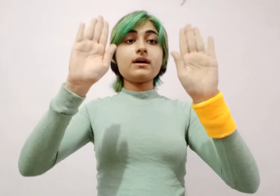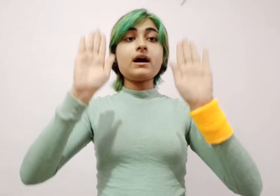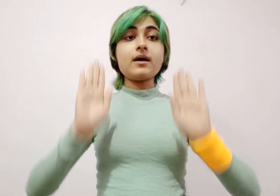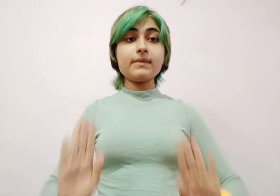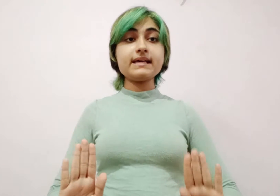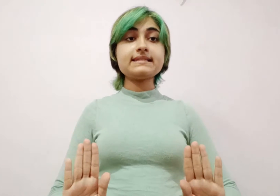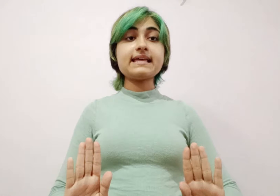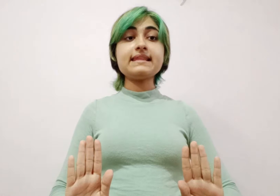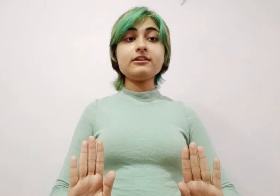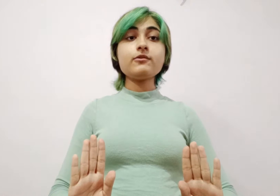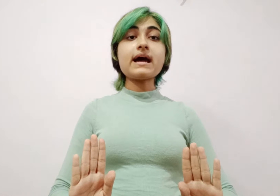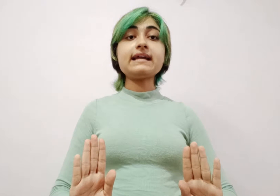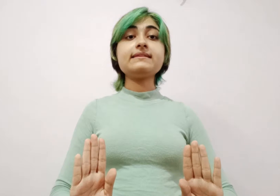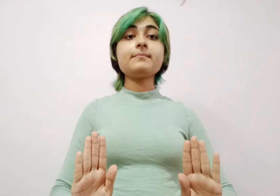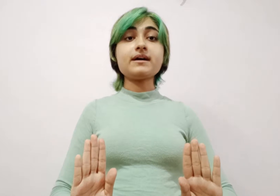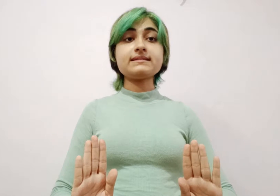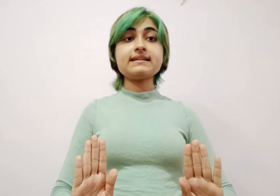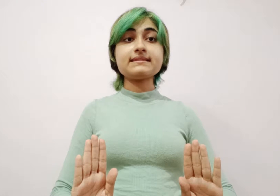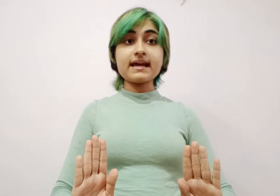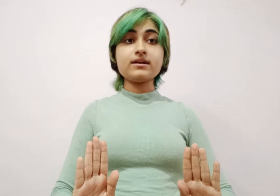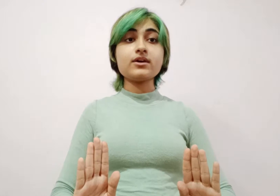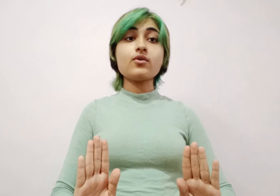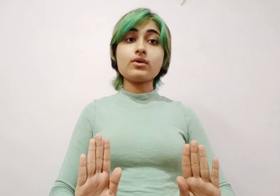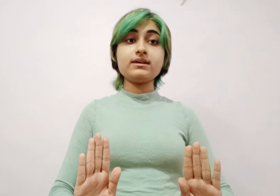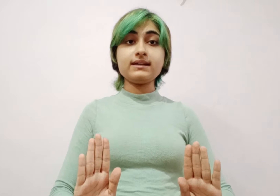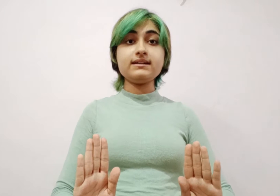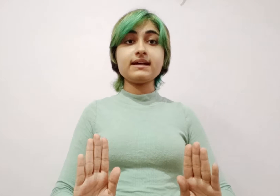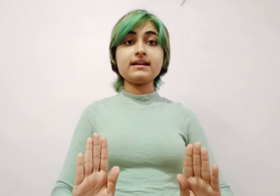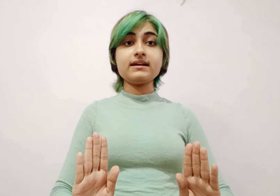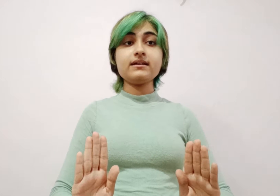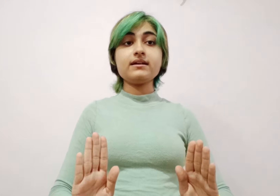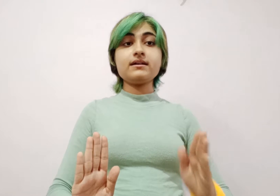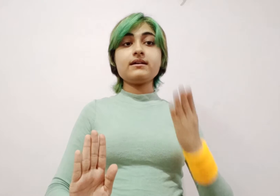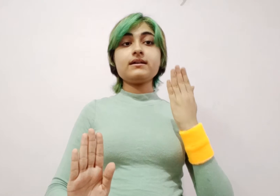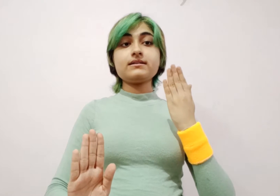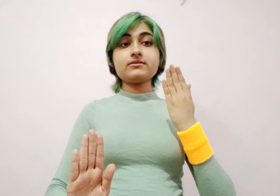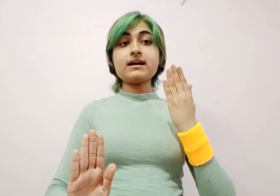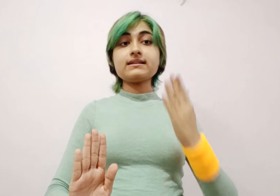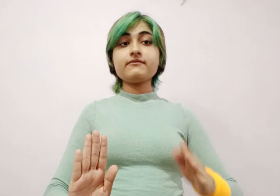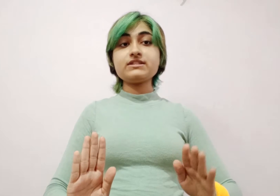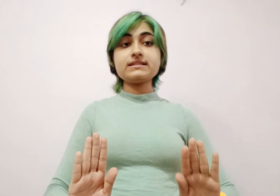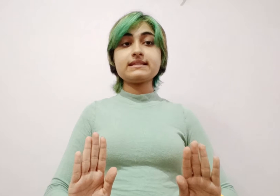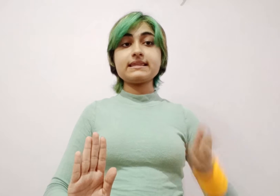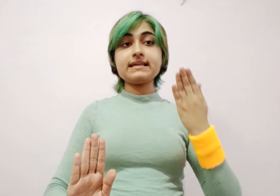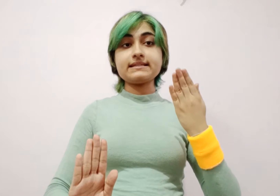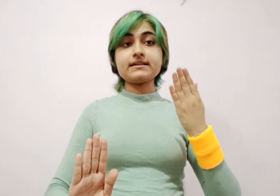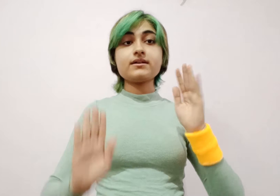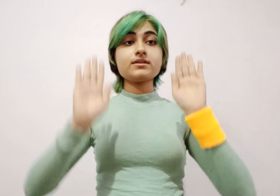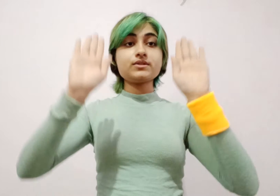AMAZE, and then you add the past tense ending or the -ED ending. So, which is this.